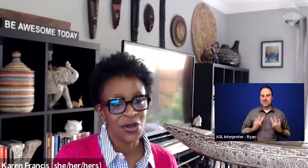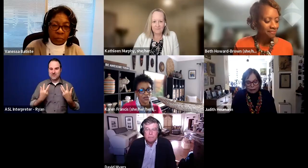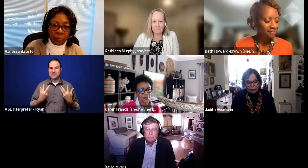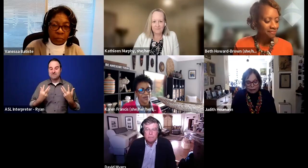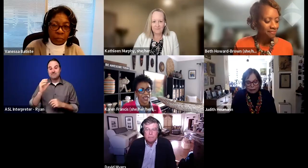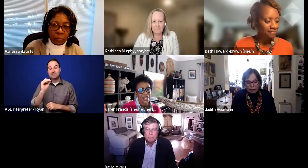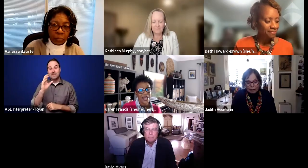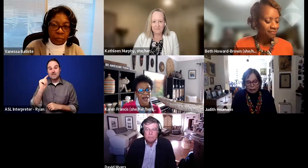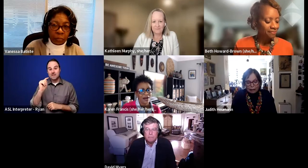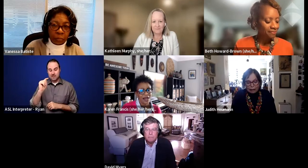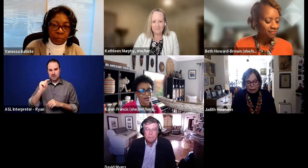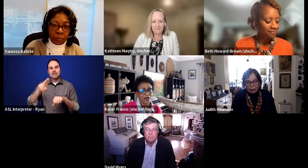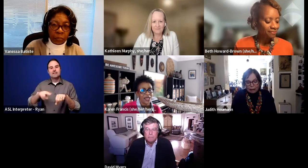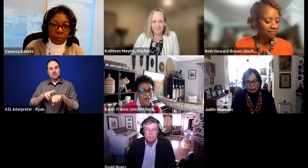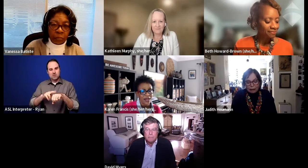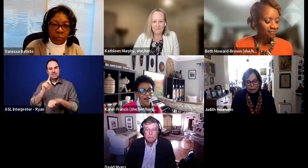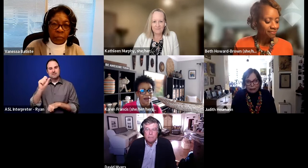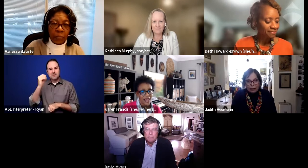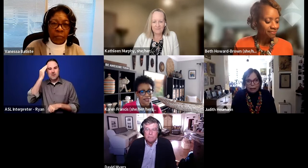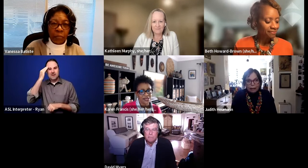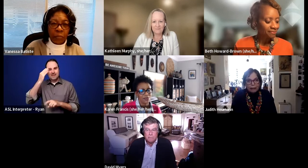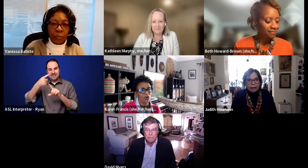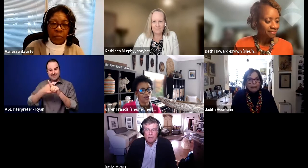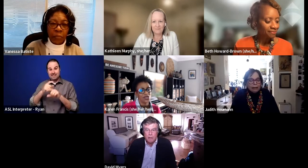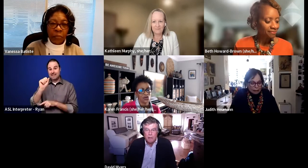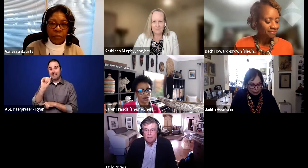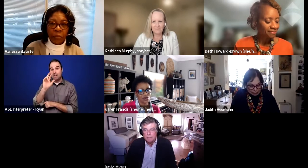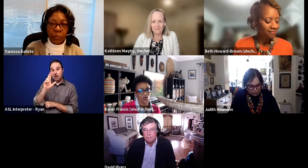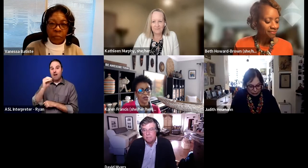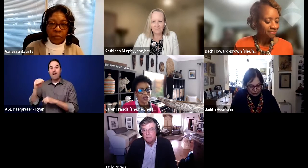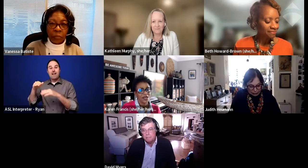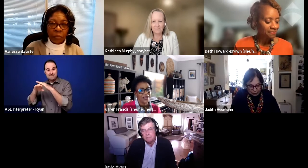AIR and our AIR ACCESS Employee Resource Group are delighted